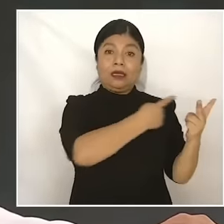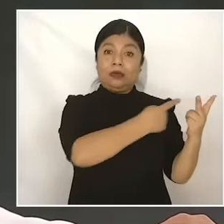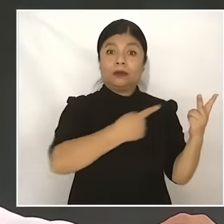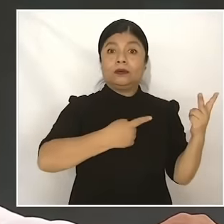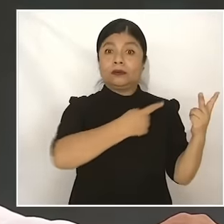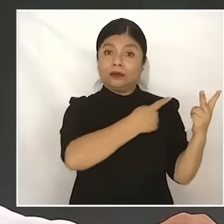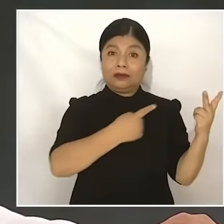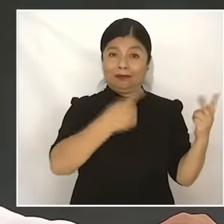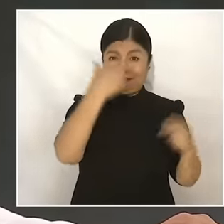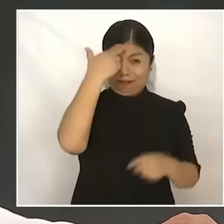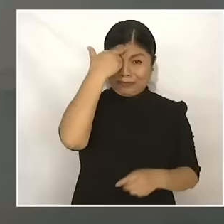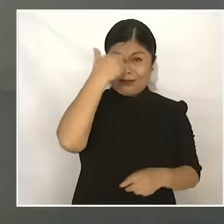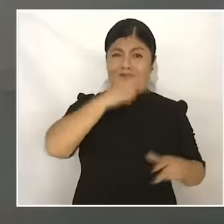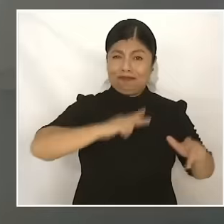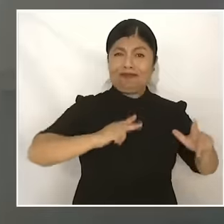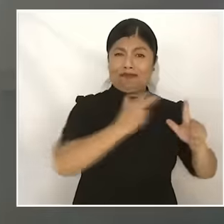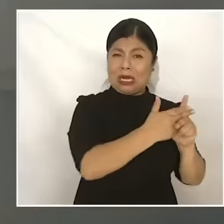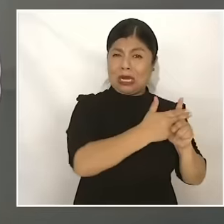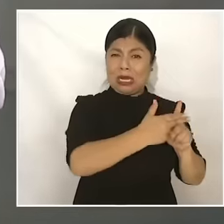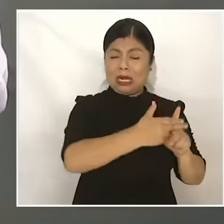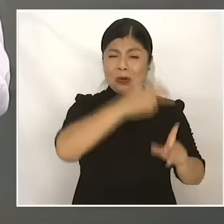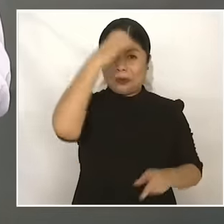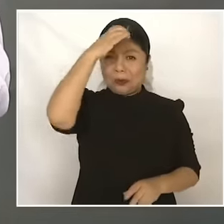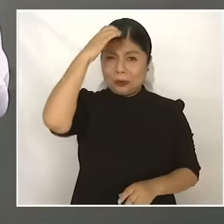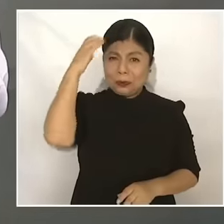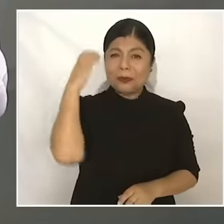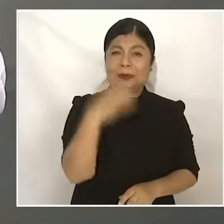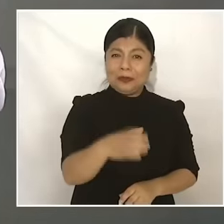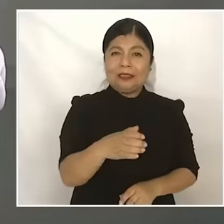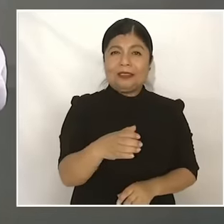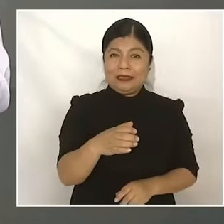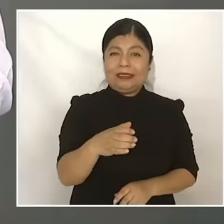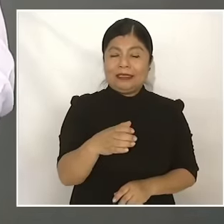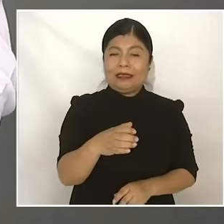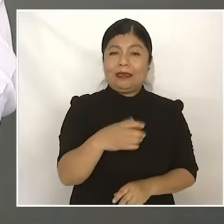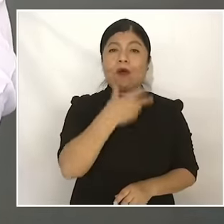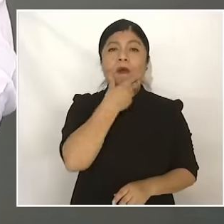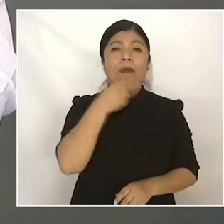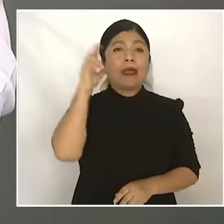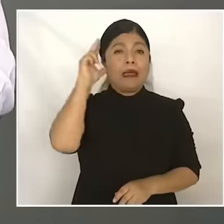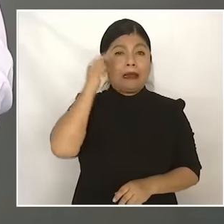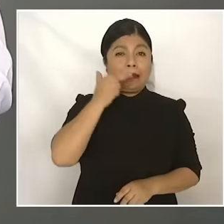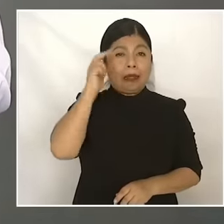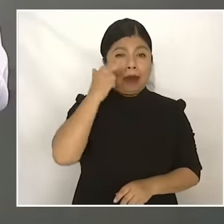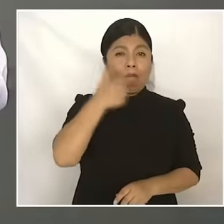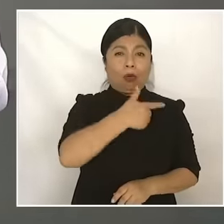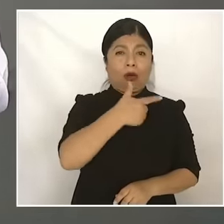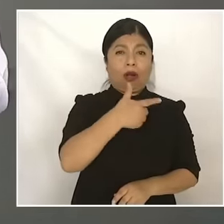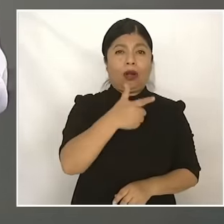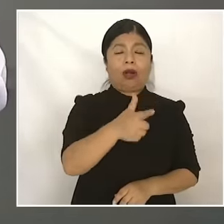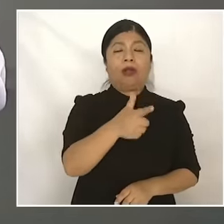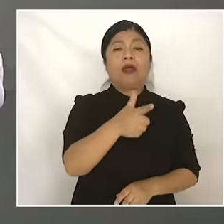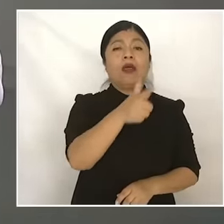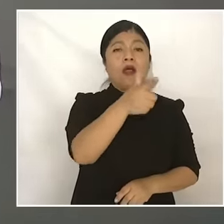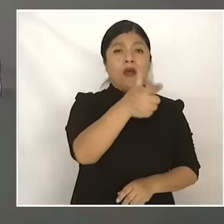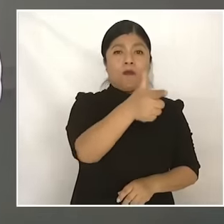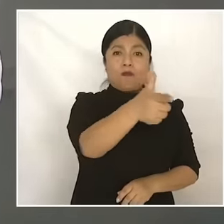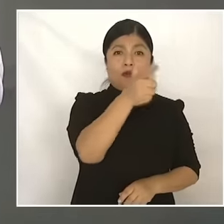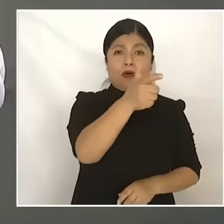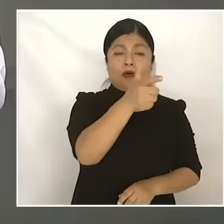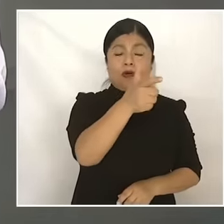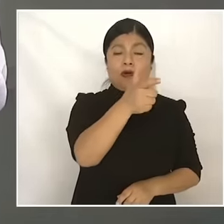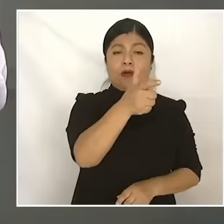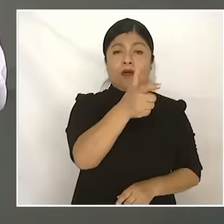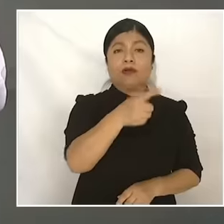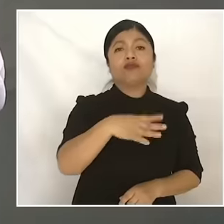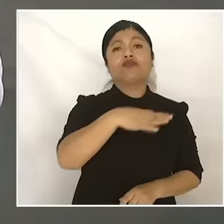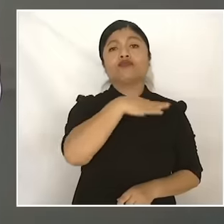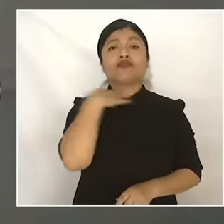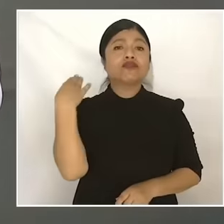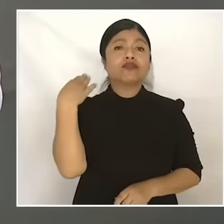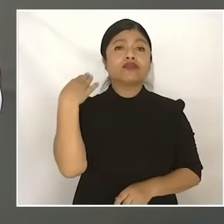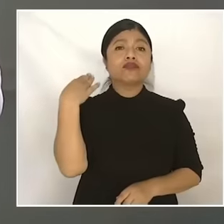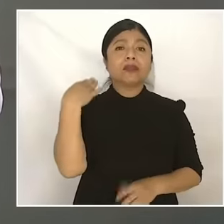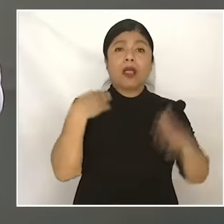and in a cruel way because Hidalgo Not only did they shoot him, they cut off his head and so that no one